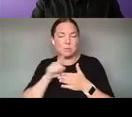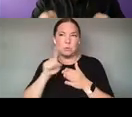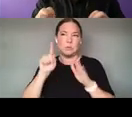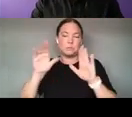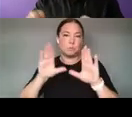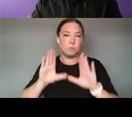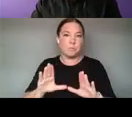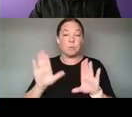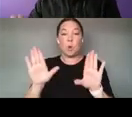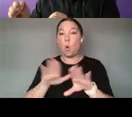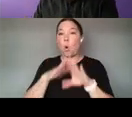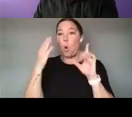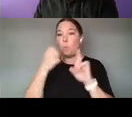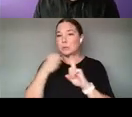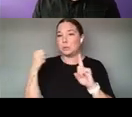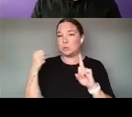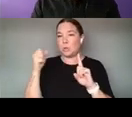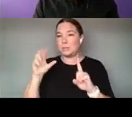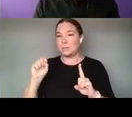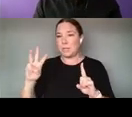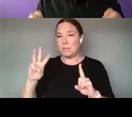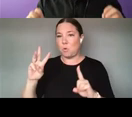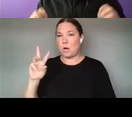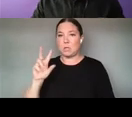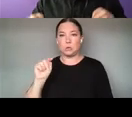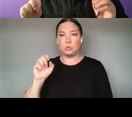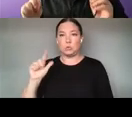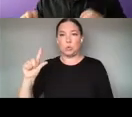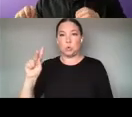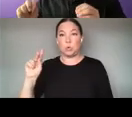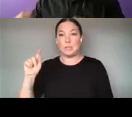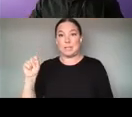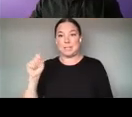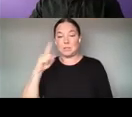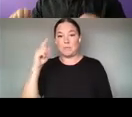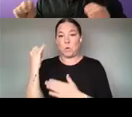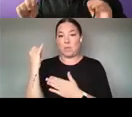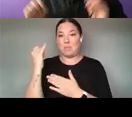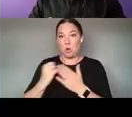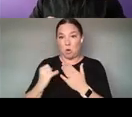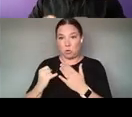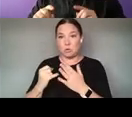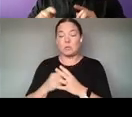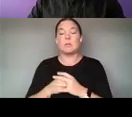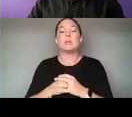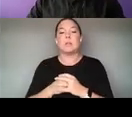SOFTWARE TOOLKITS FOR THE ARTS IS THAT EVERY DOLLAR INTO THEM GOES BACK OUT TO THE PUBLIC A